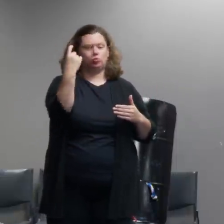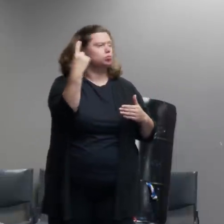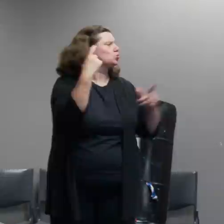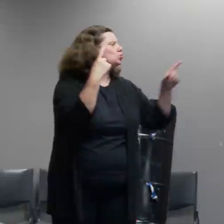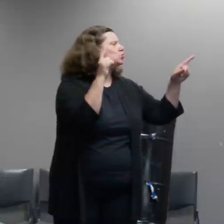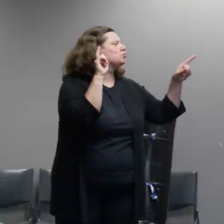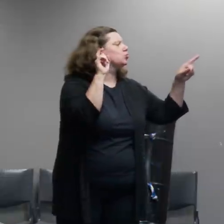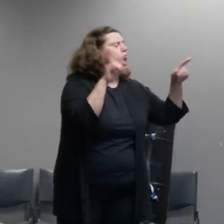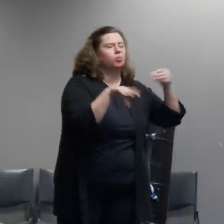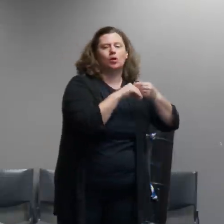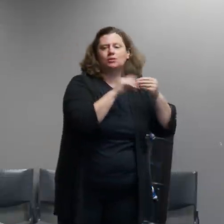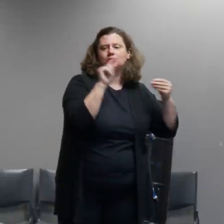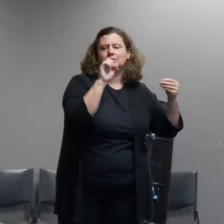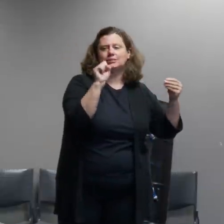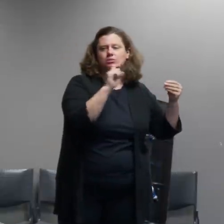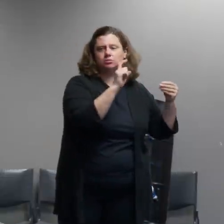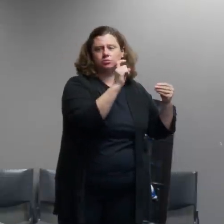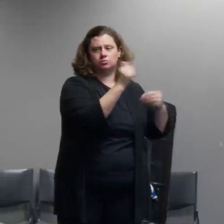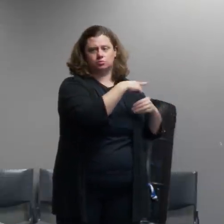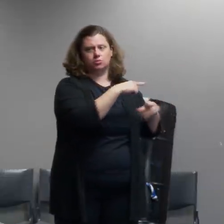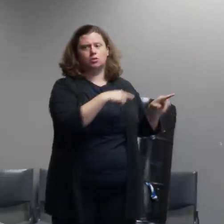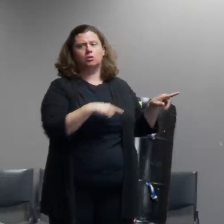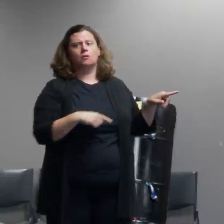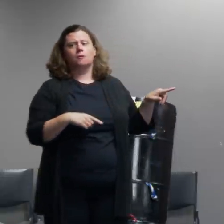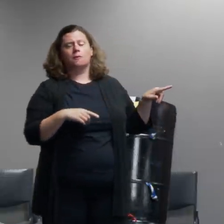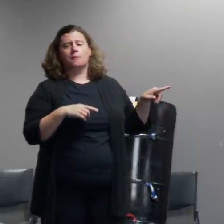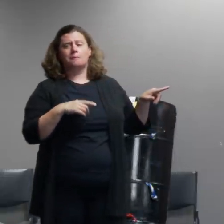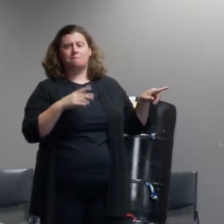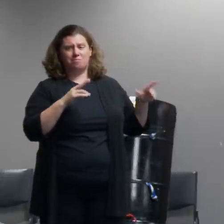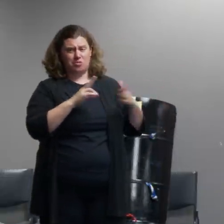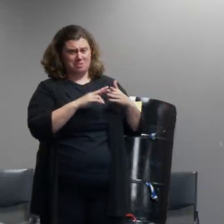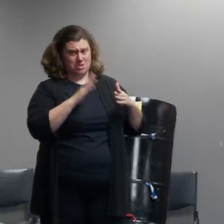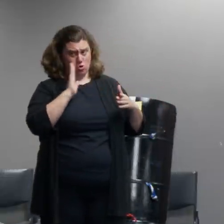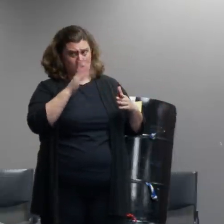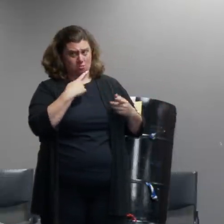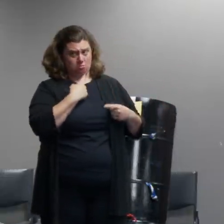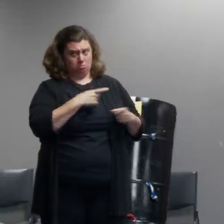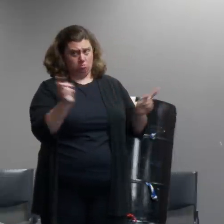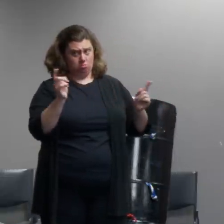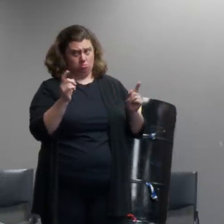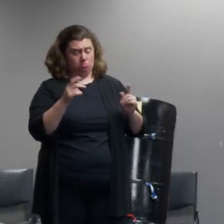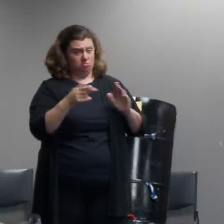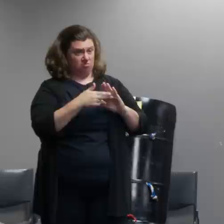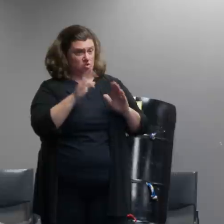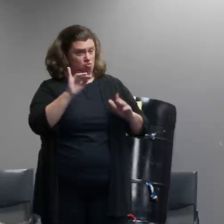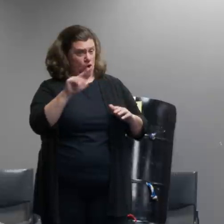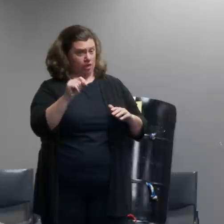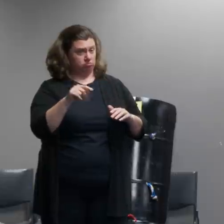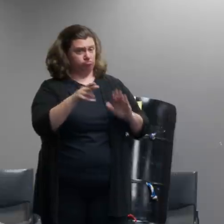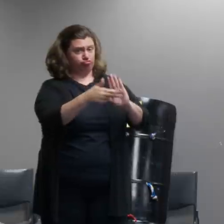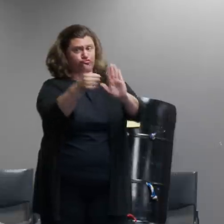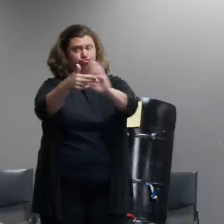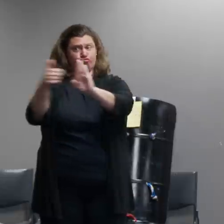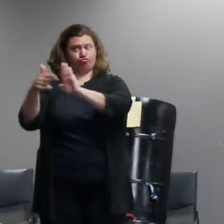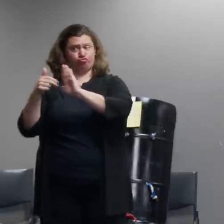the portland risk bureau to declare riots more frequently now following the passage of house bill 4208